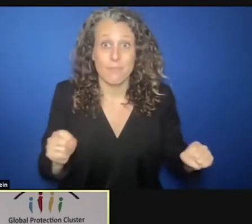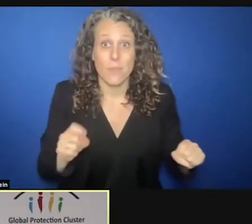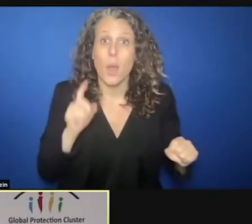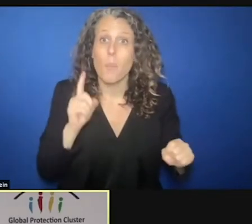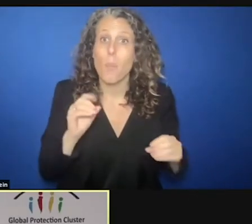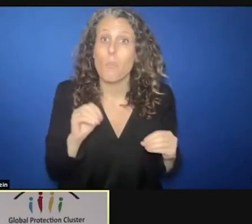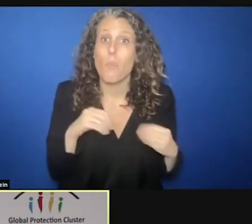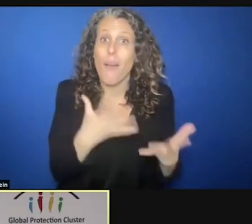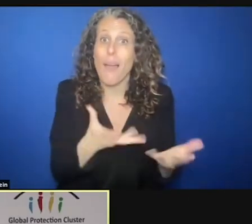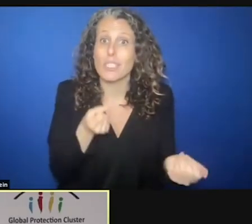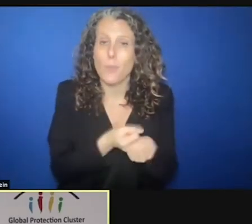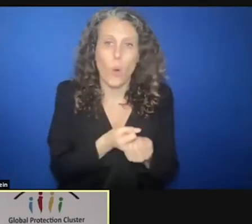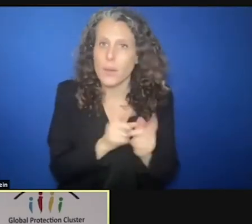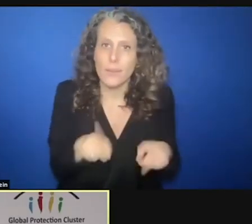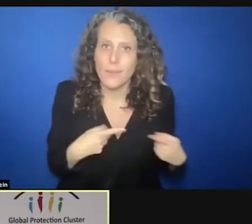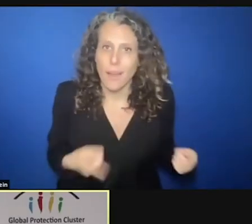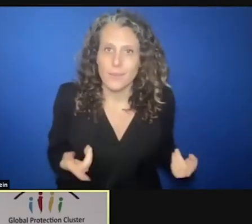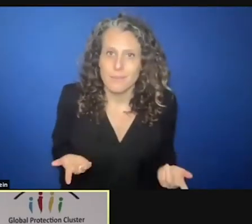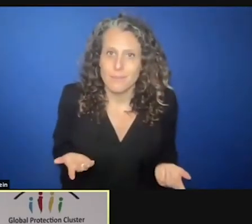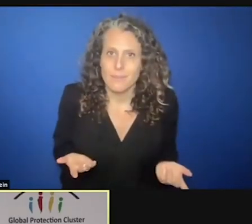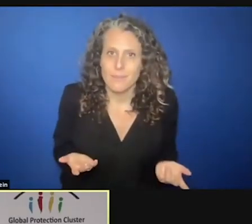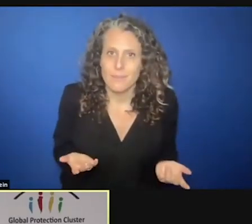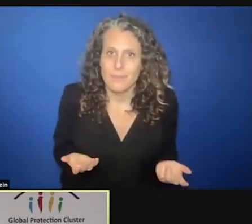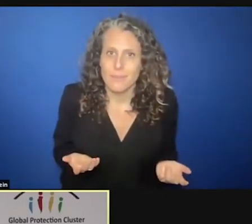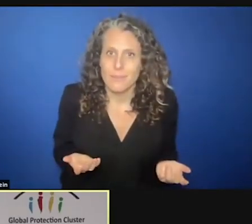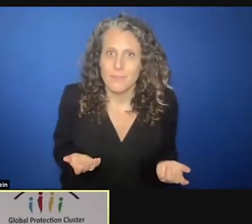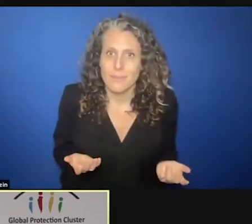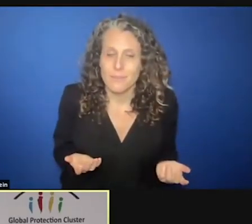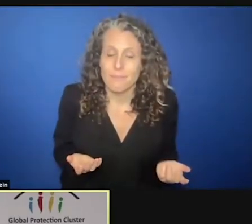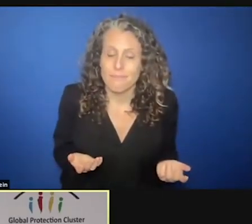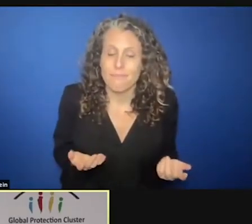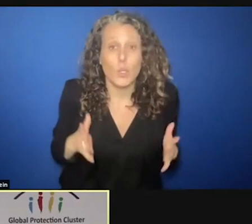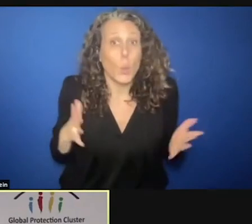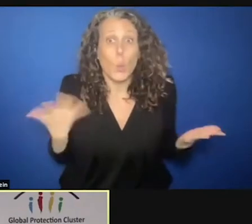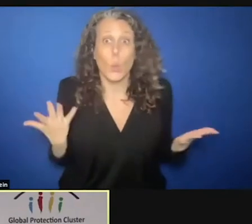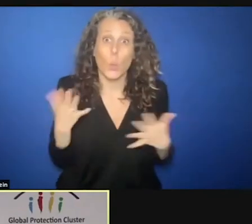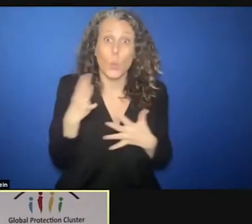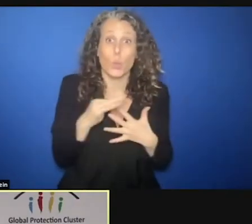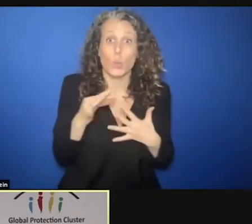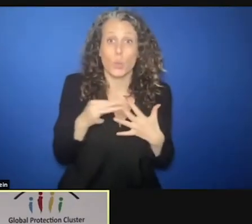they need. It's that simple. It's choices that are made impossible on the ground. And the last